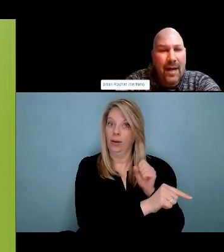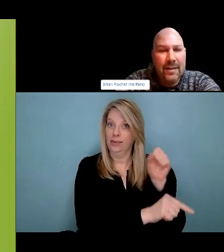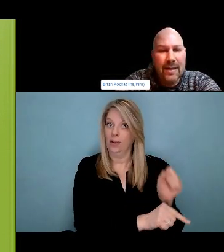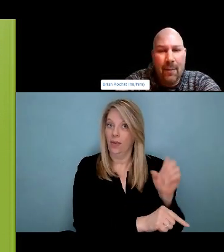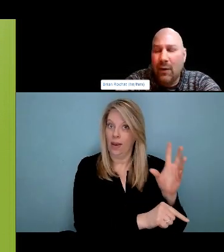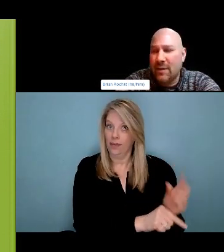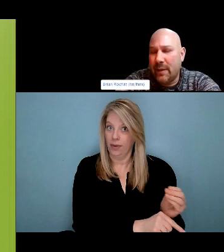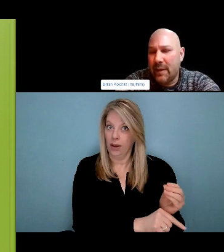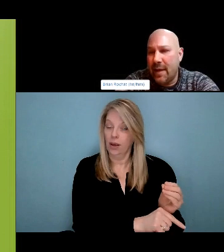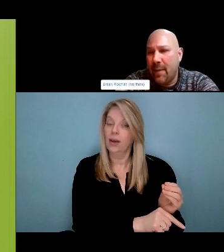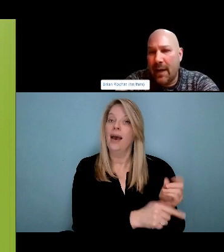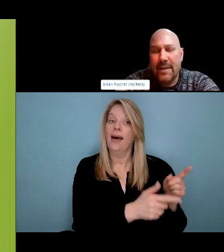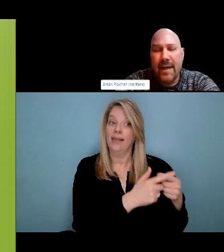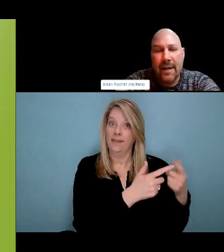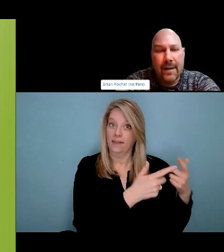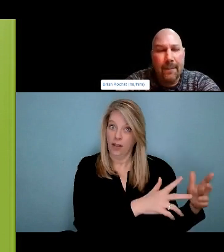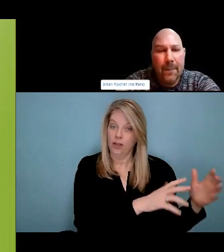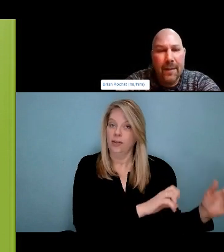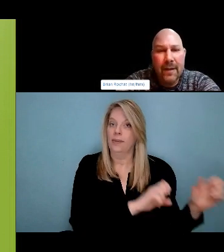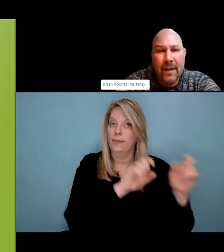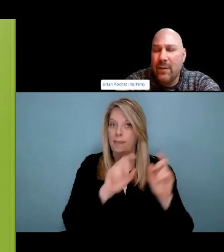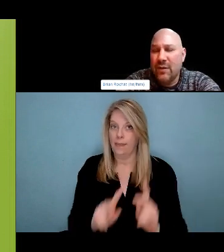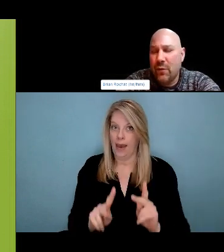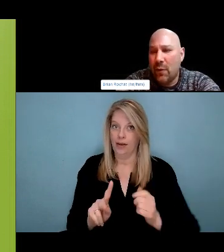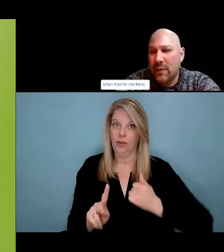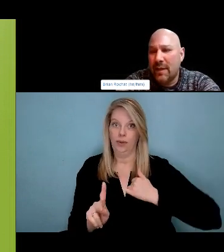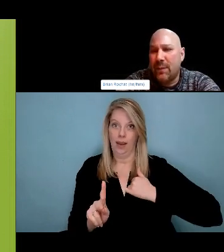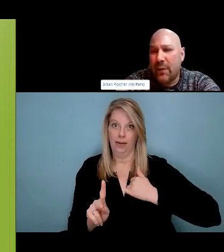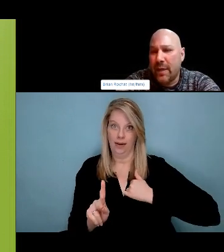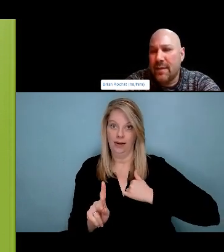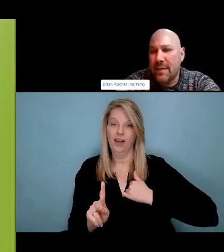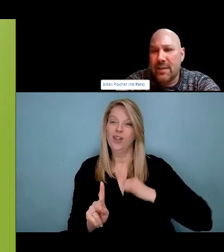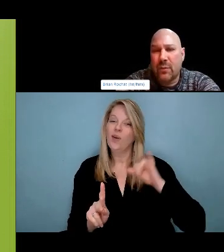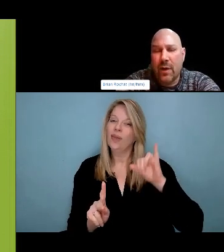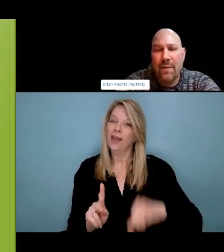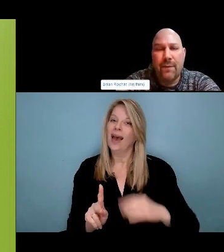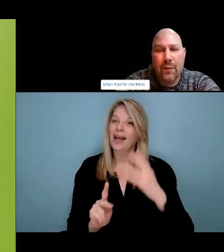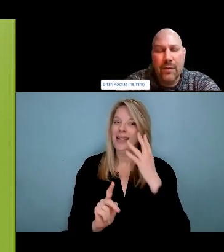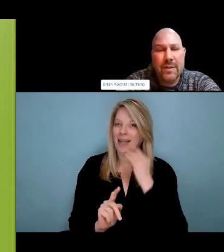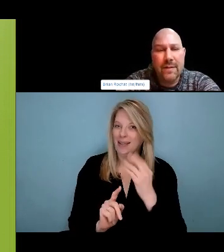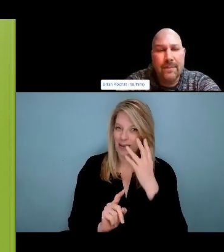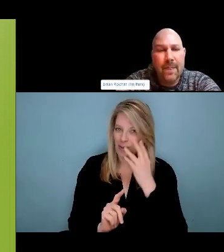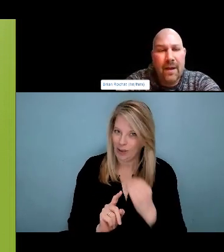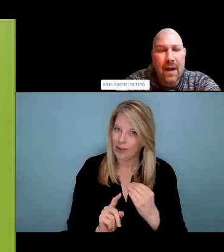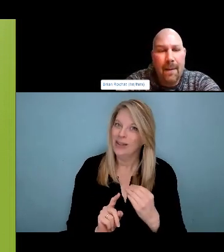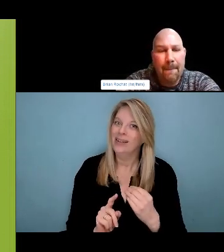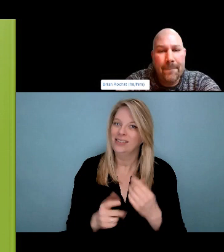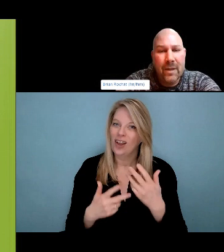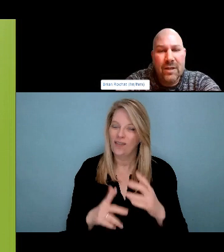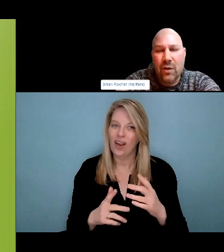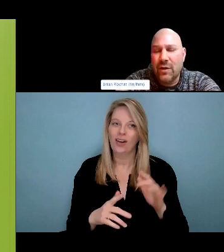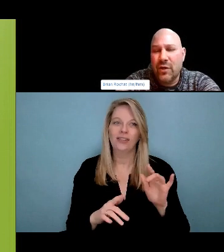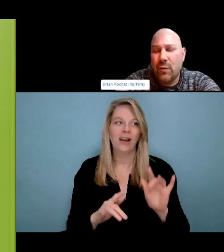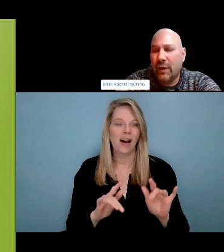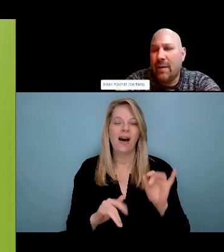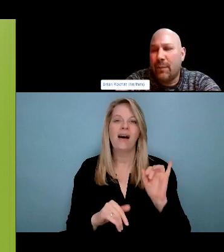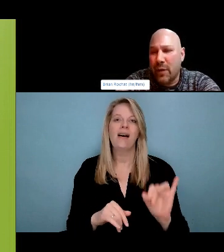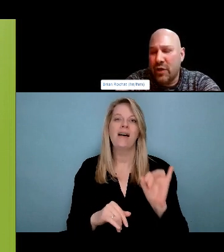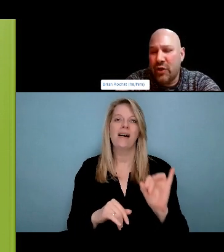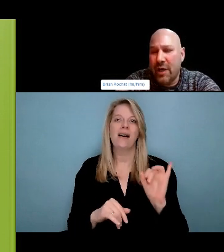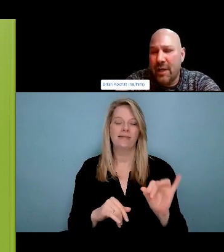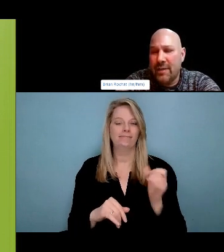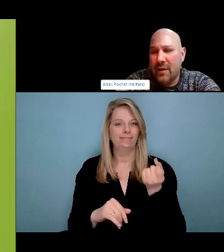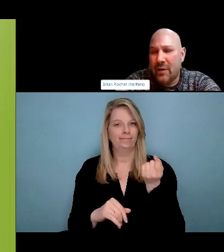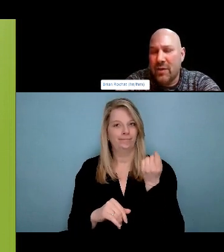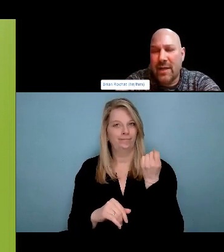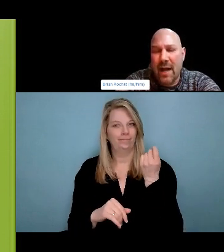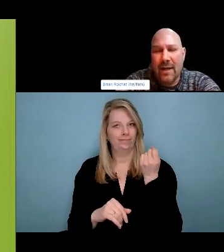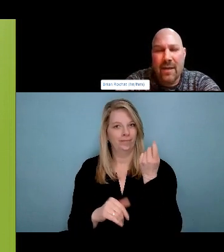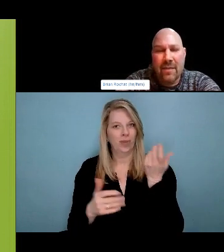And of course I have to acknowledge. My, family. My husband and I have 4 children.